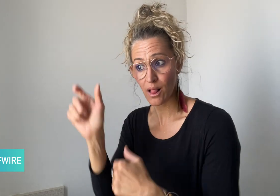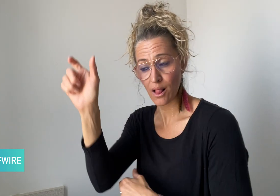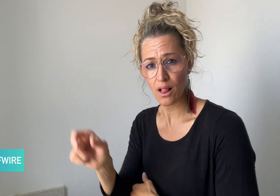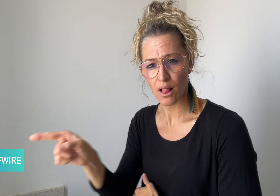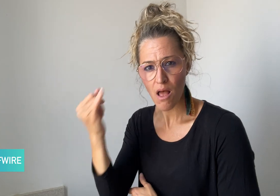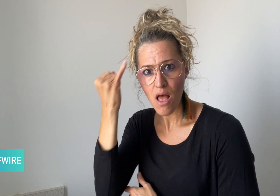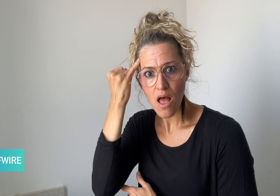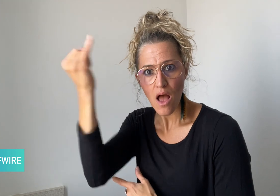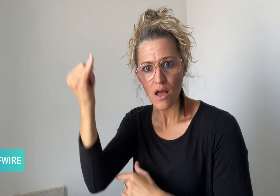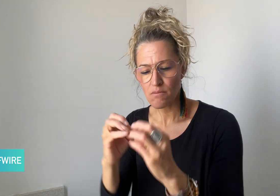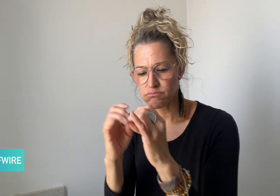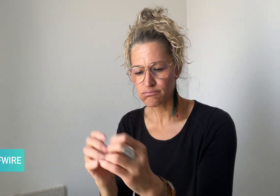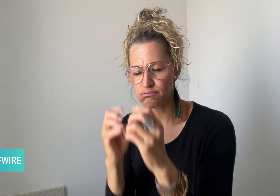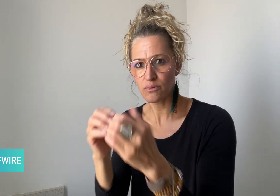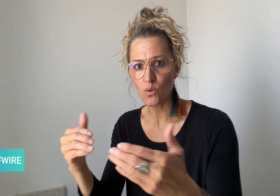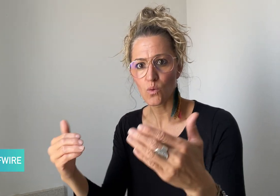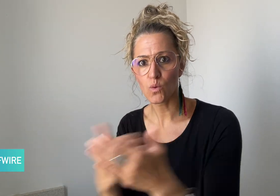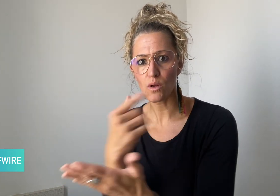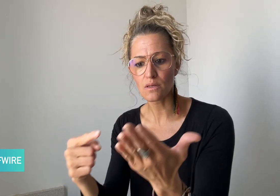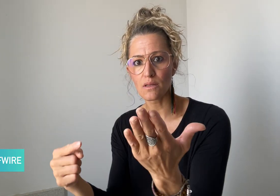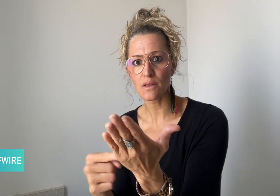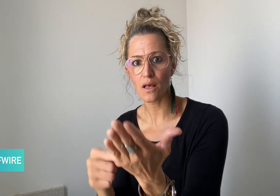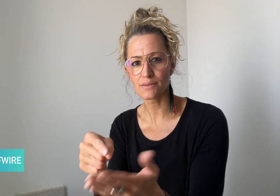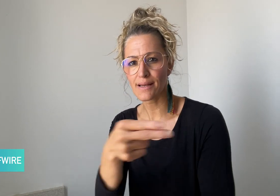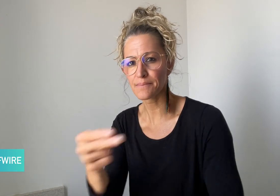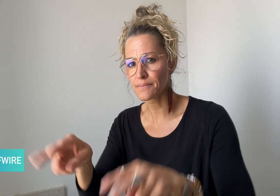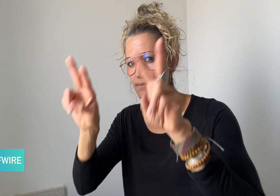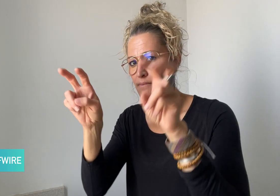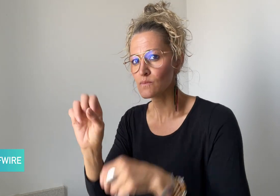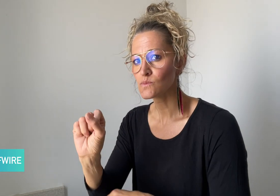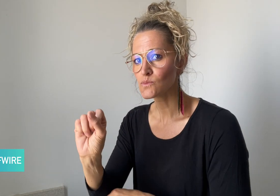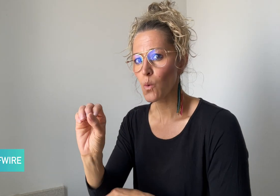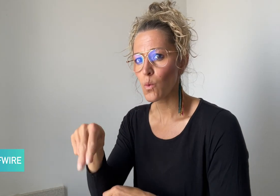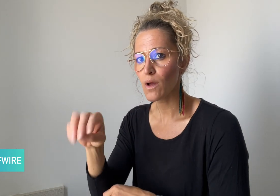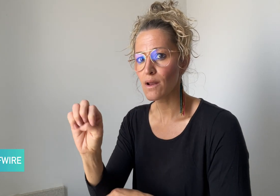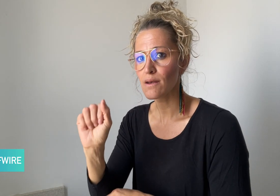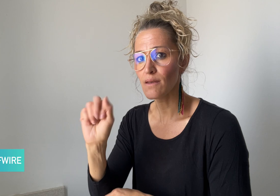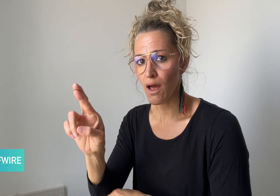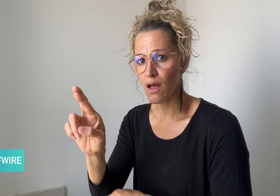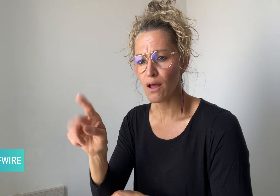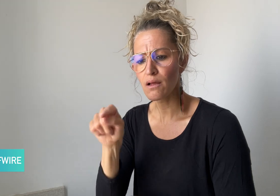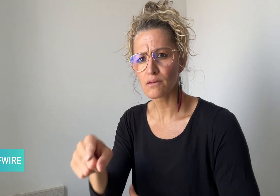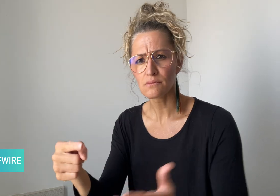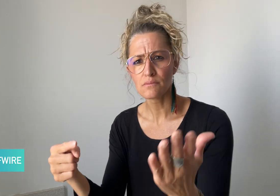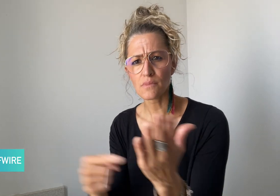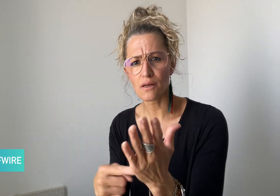created a new device “Sonear”. This device uses sensors